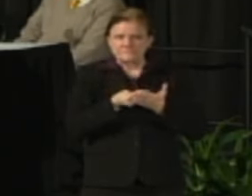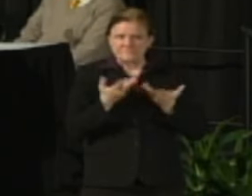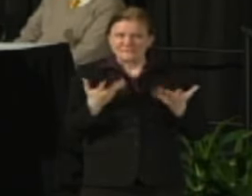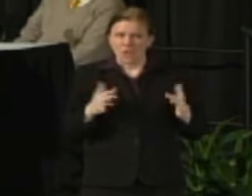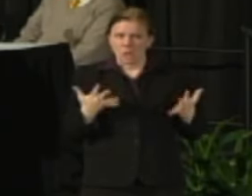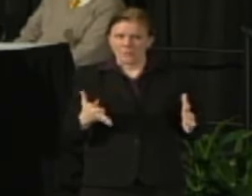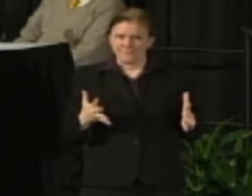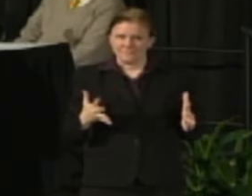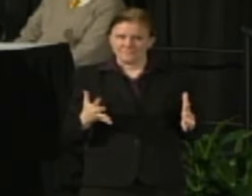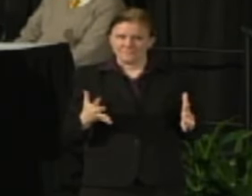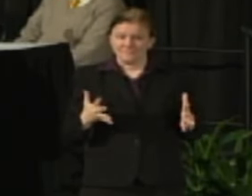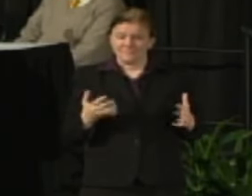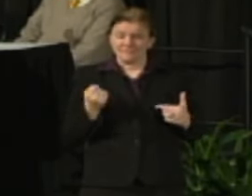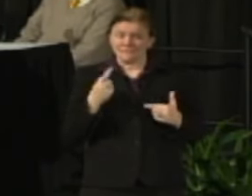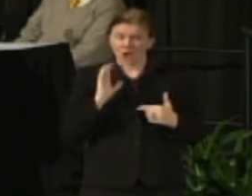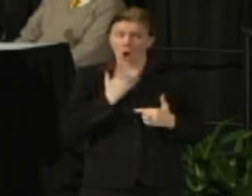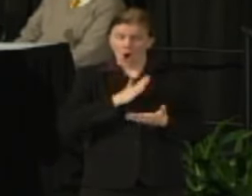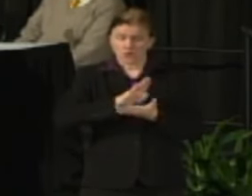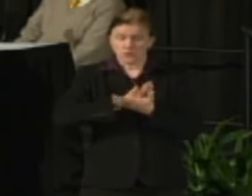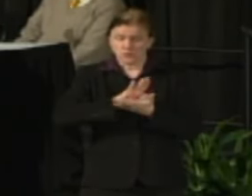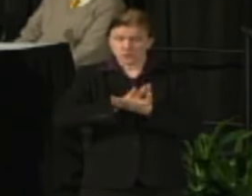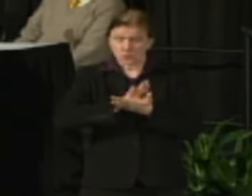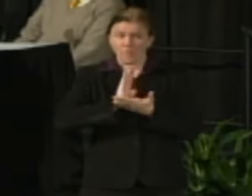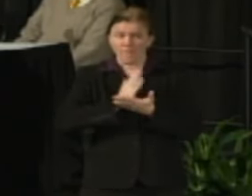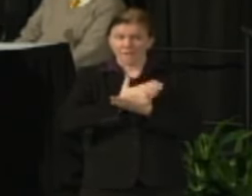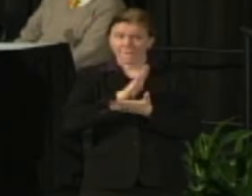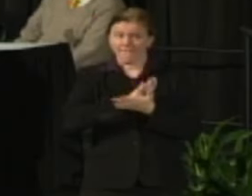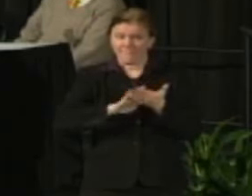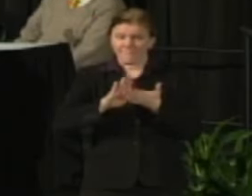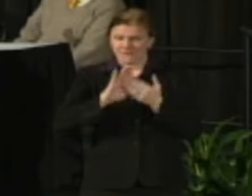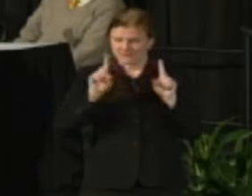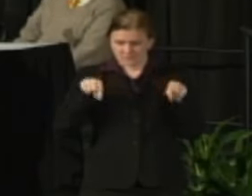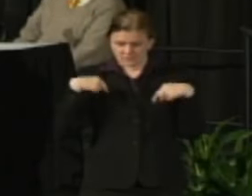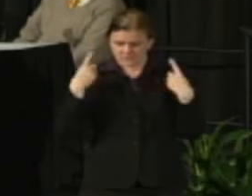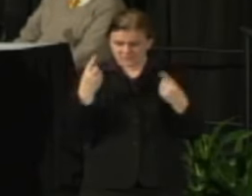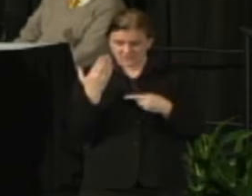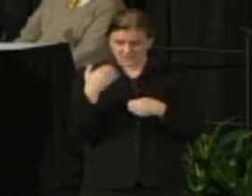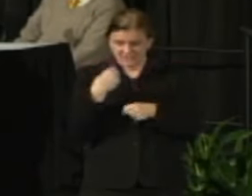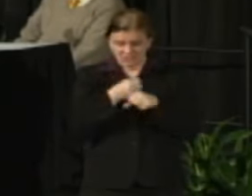about within our schools and colleges what we have realized over the last 15 years of cuts